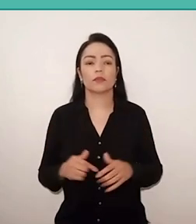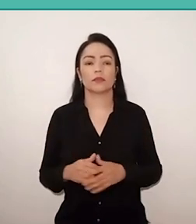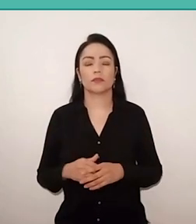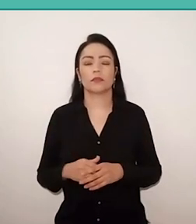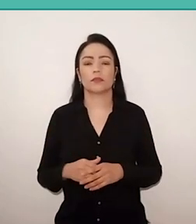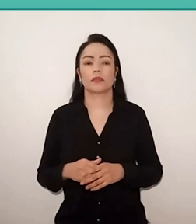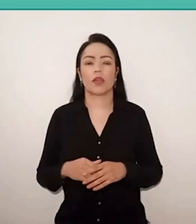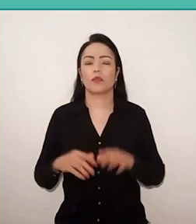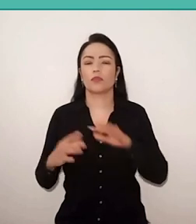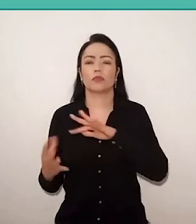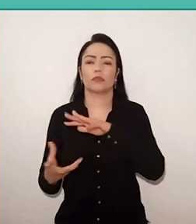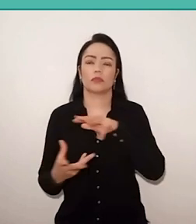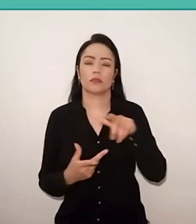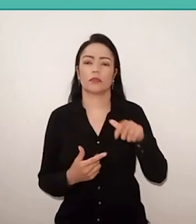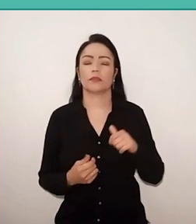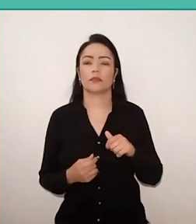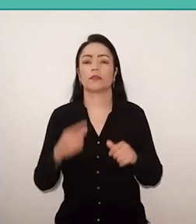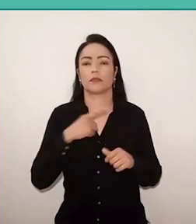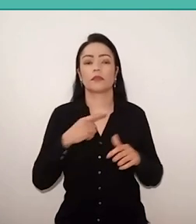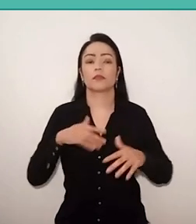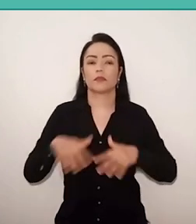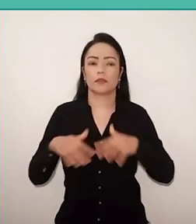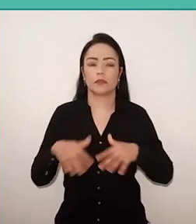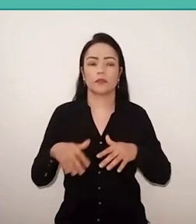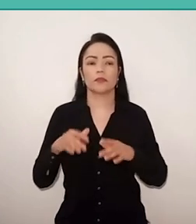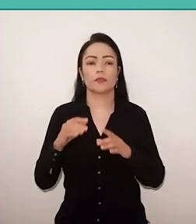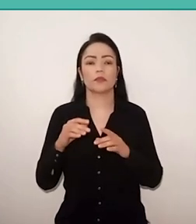we have, on the one hand, movement of civil society and, in front of,